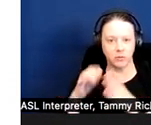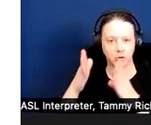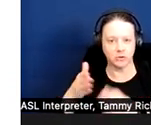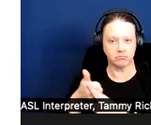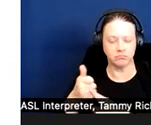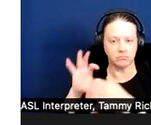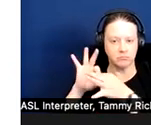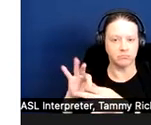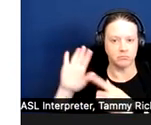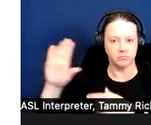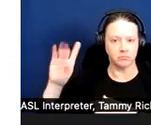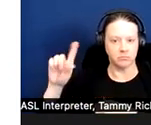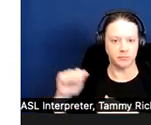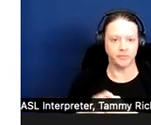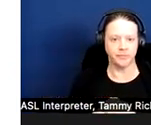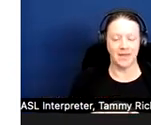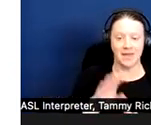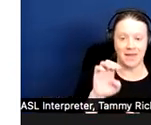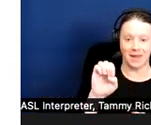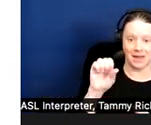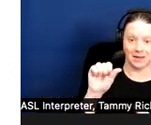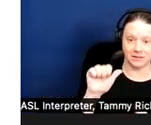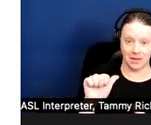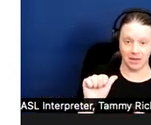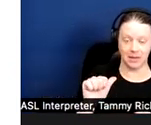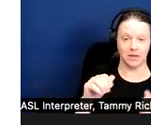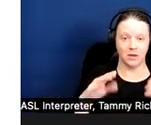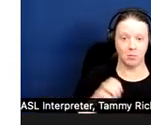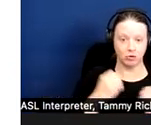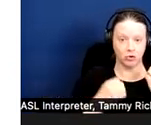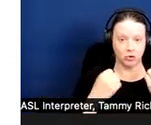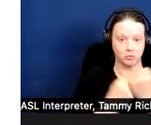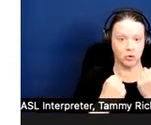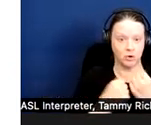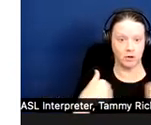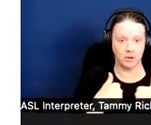An emotional support animal is any dog or other common domestic animal that helps an